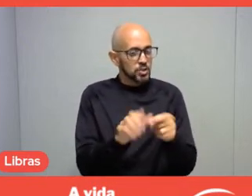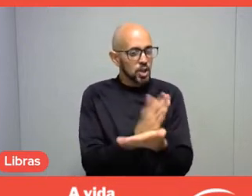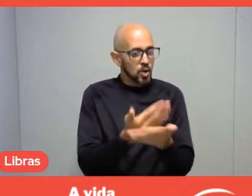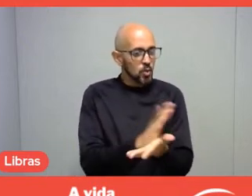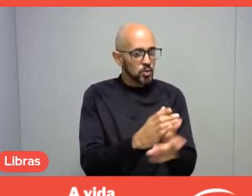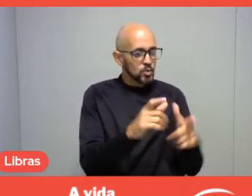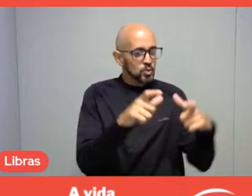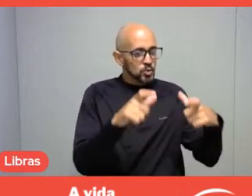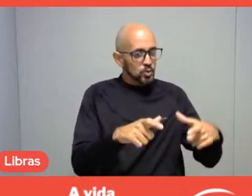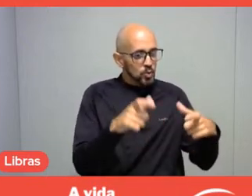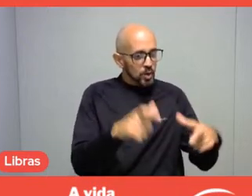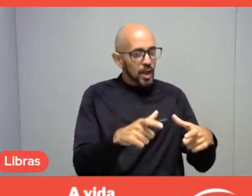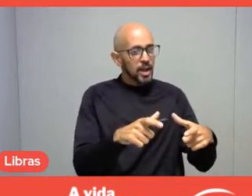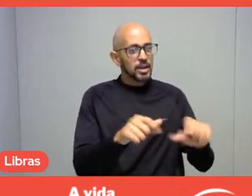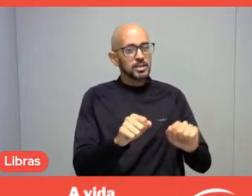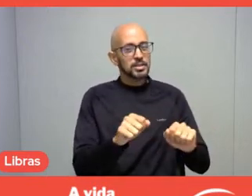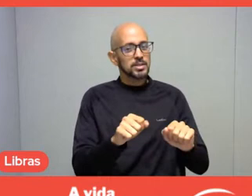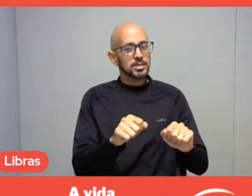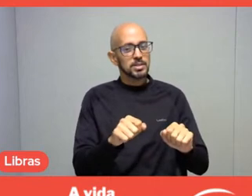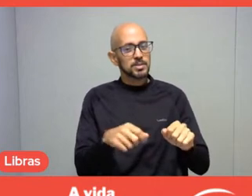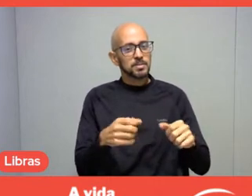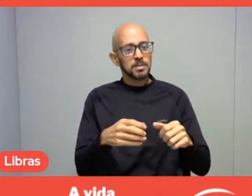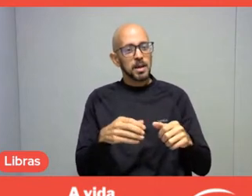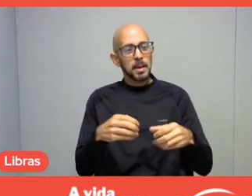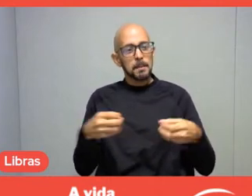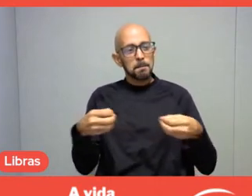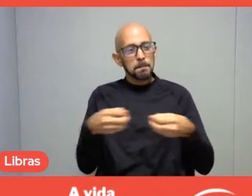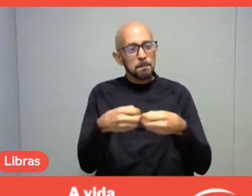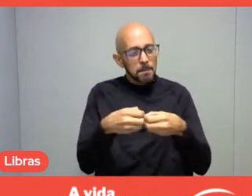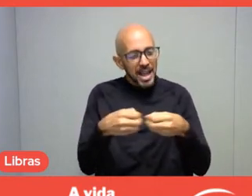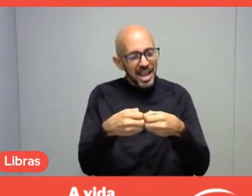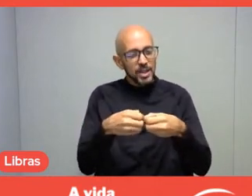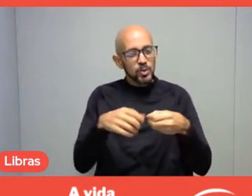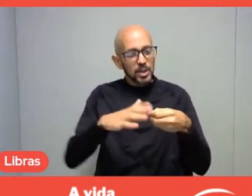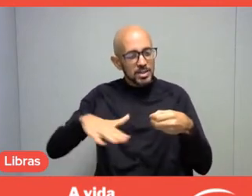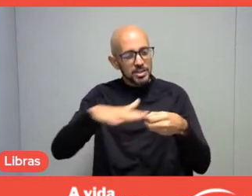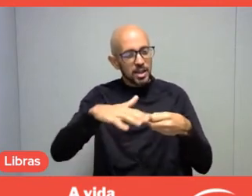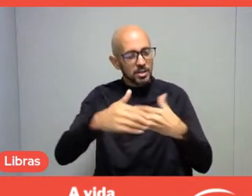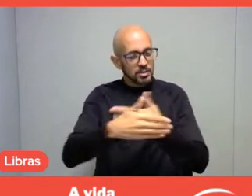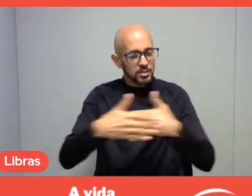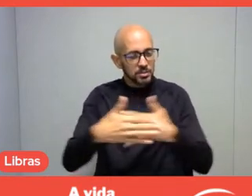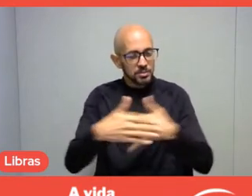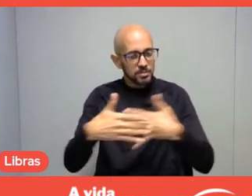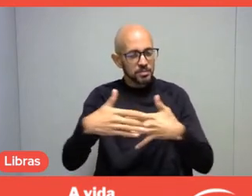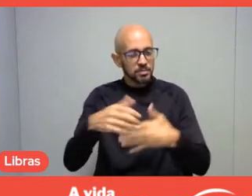mainly those closer to urban areas, through a video game, then.